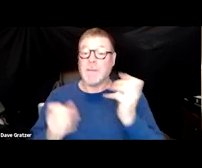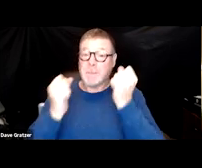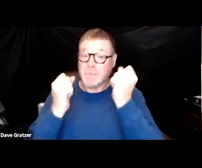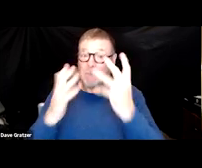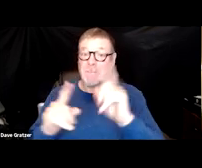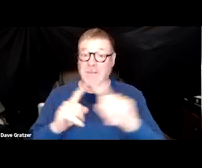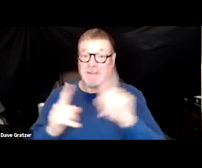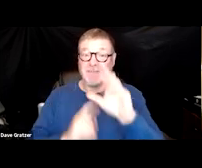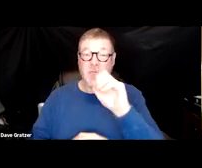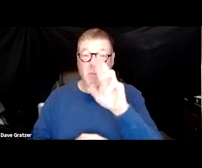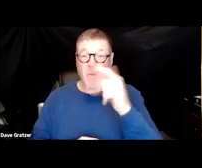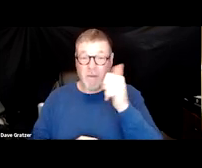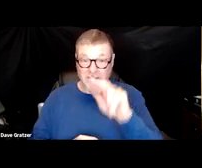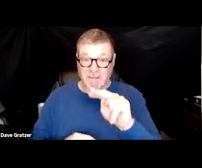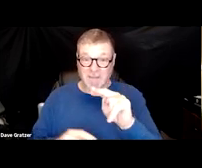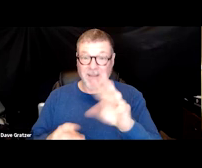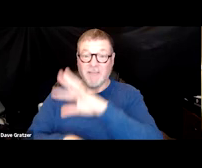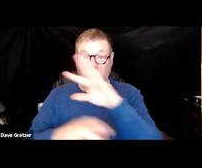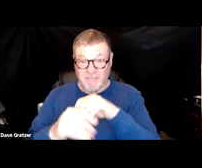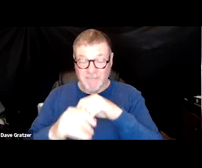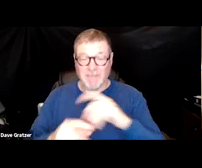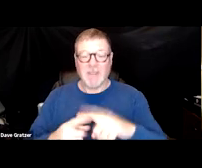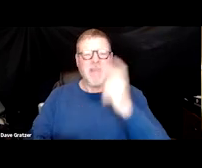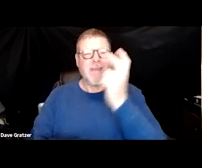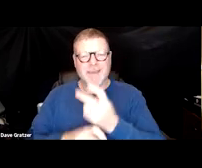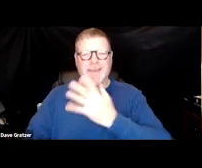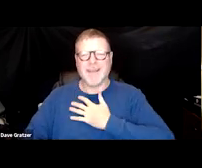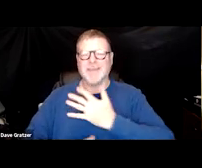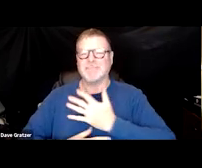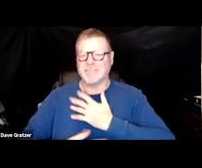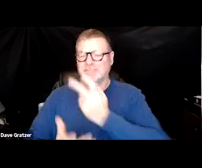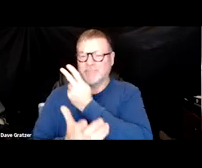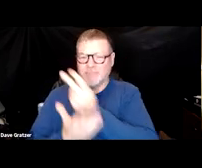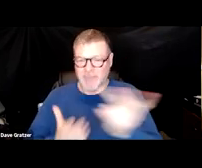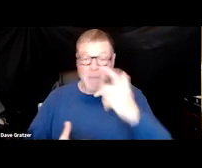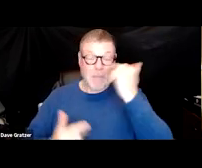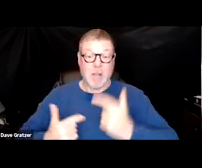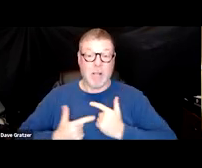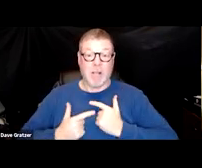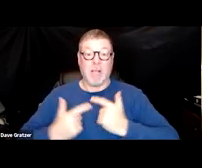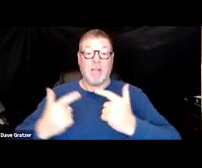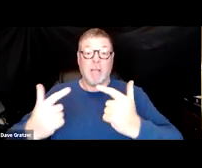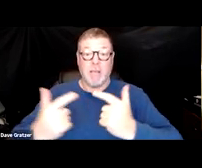severe respiratory failure and the only way, because the lungs, when you look at it in x-ray